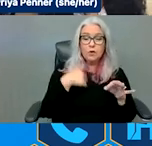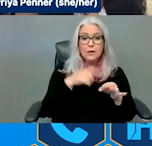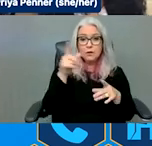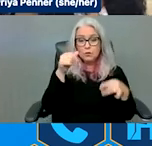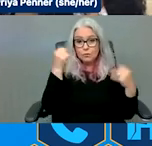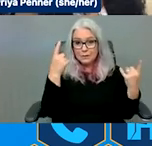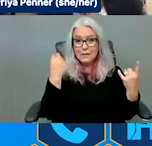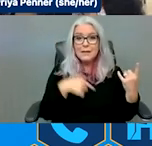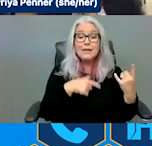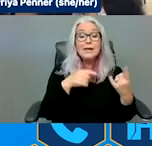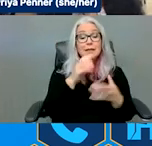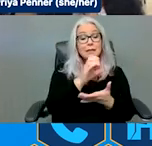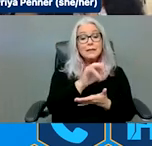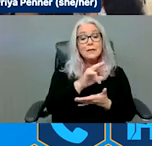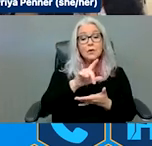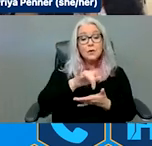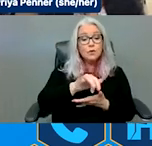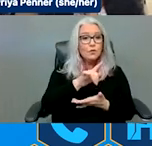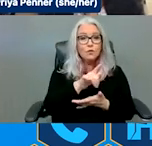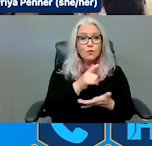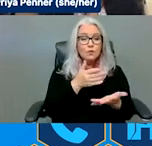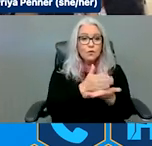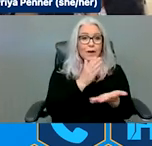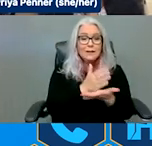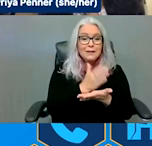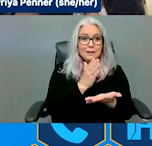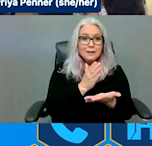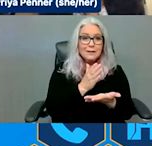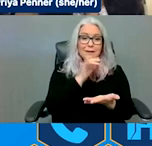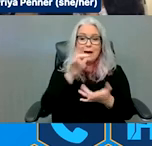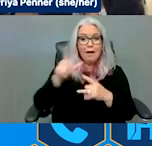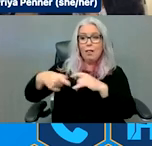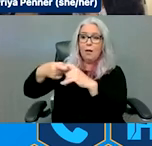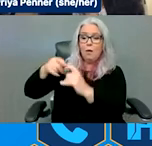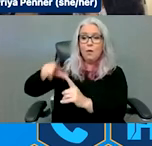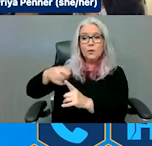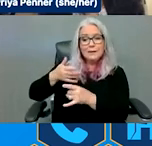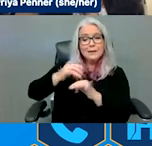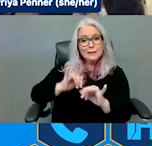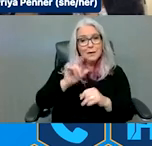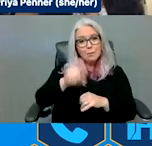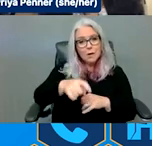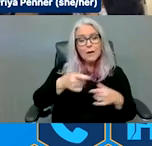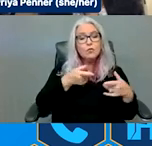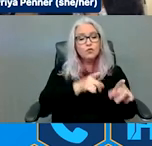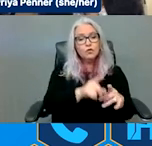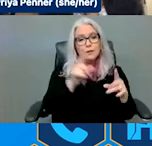suspended, including during disasters. By recognizing that disabled people have access to